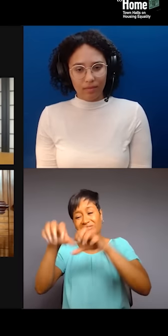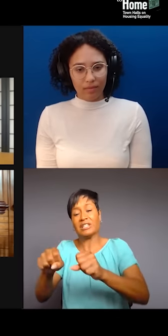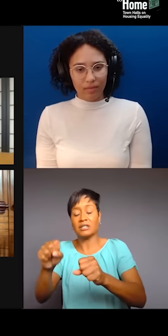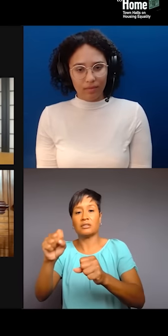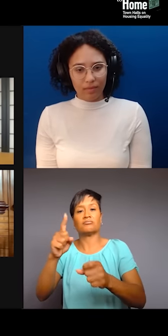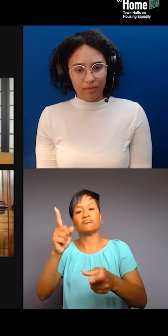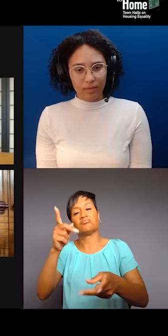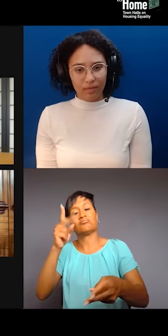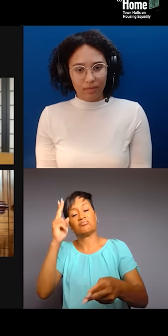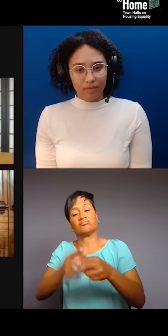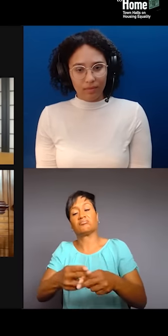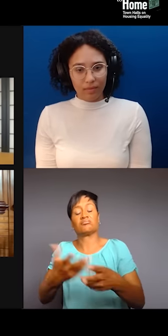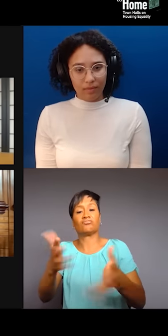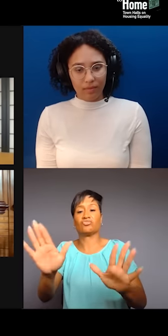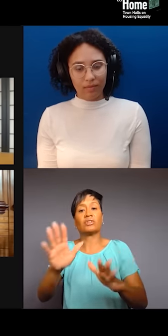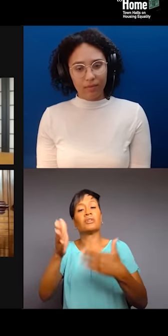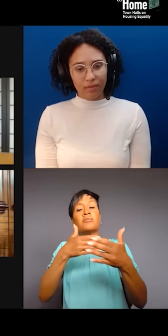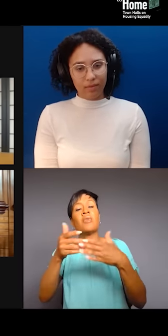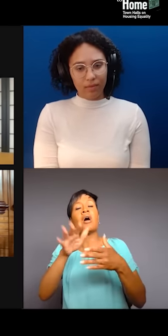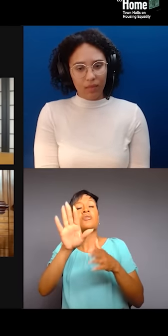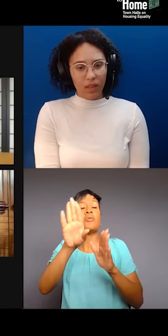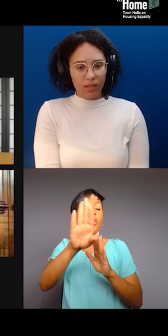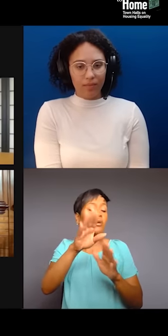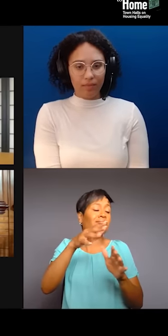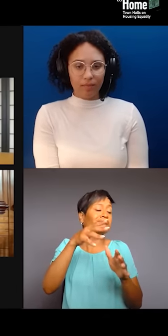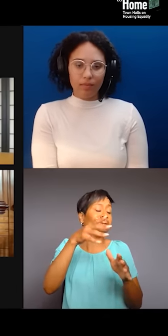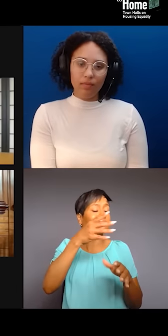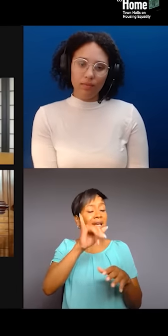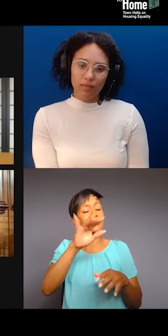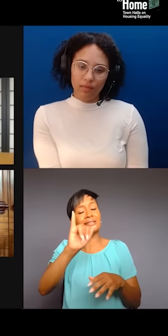the fear that has come more recently with ICE, with the presence of ICE